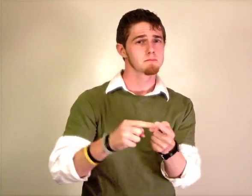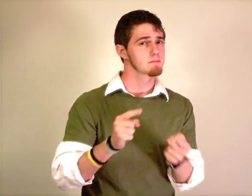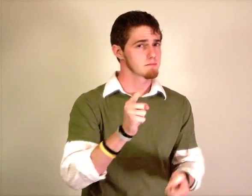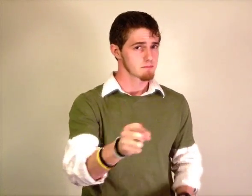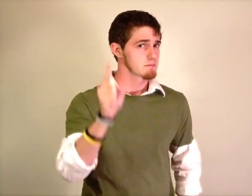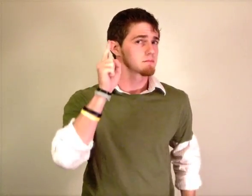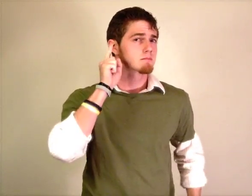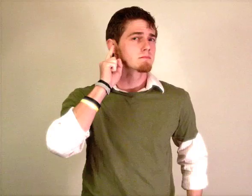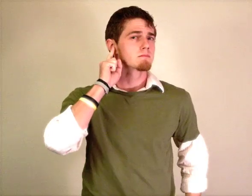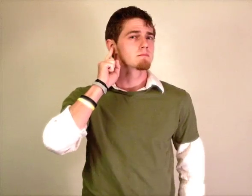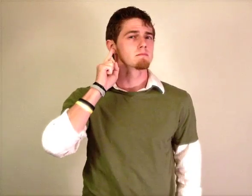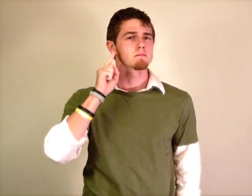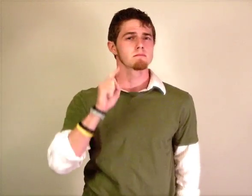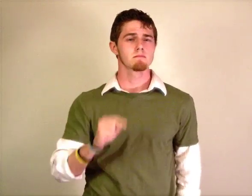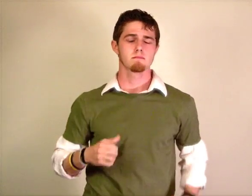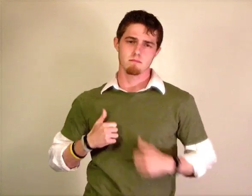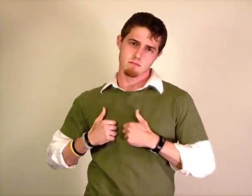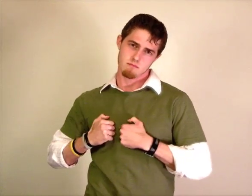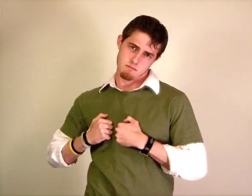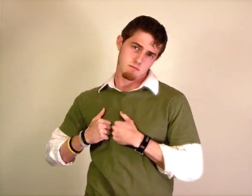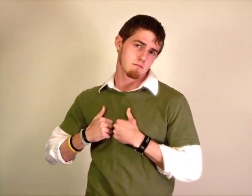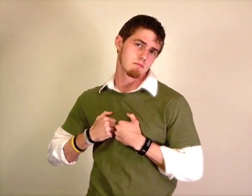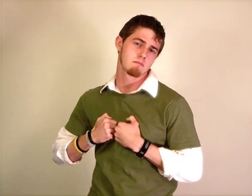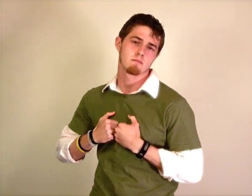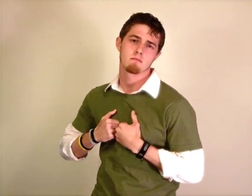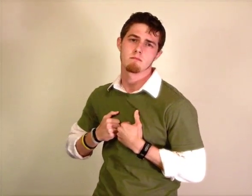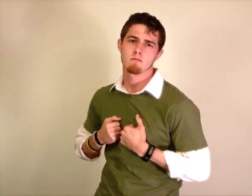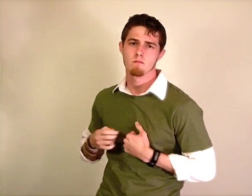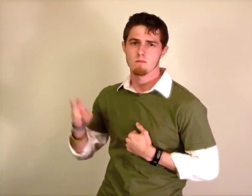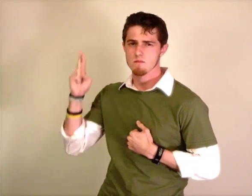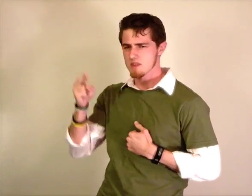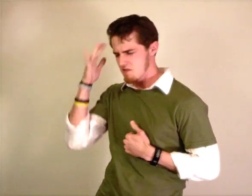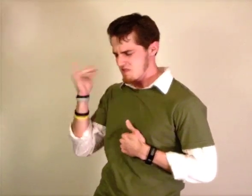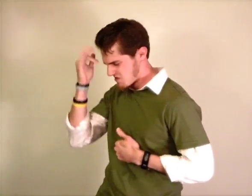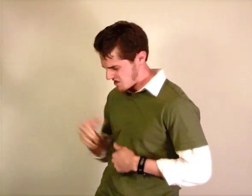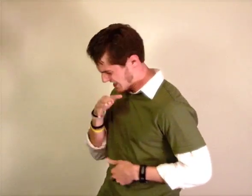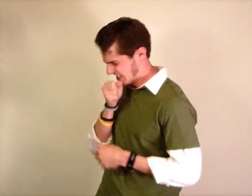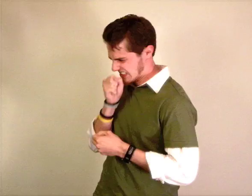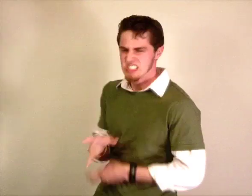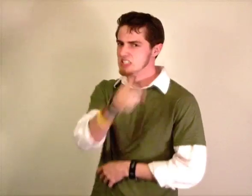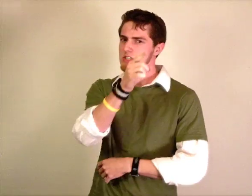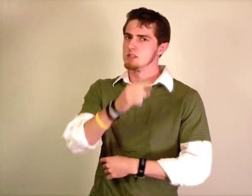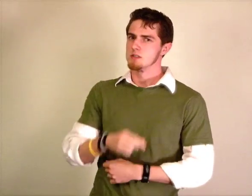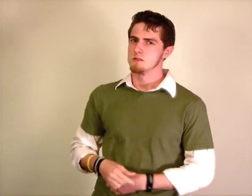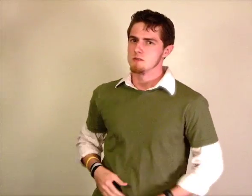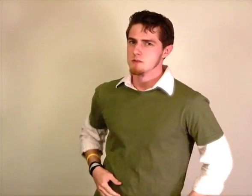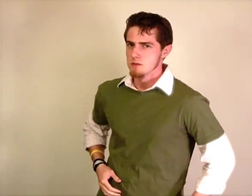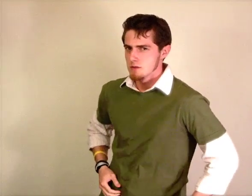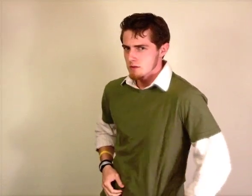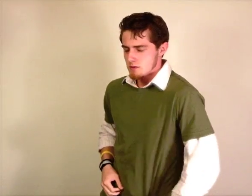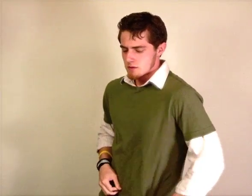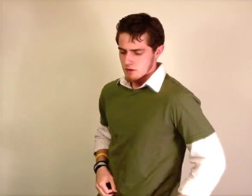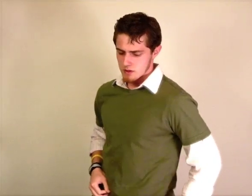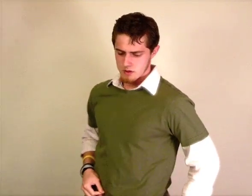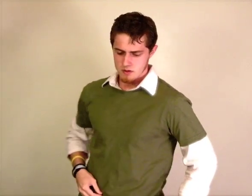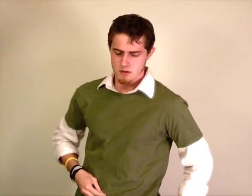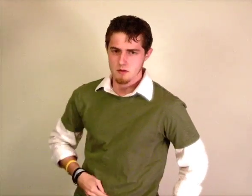Until you hear, my dear UNTIL YOU HEAR, SWEETHEART The 7 things I hate about you! 7 REASONS WHY I HATE-YOU